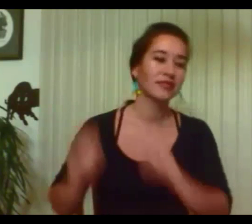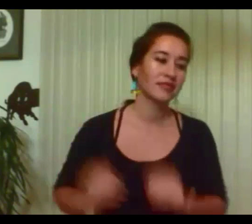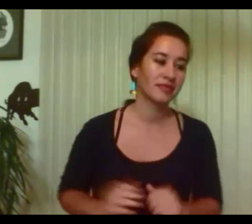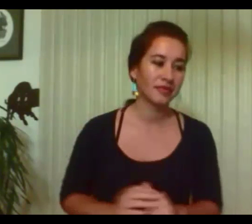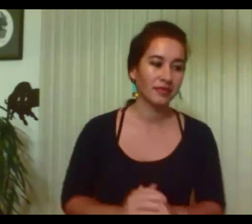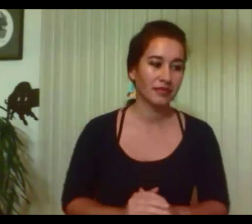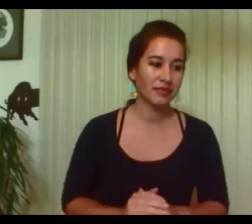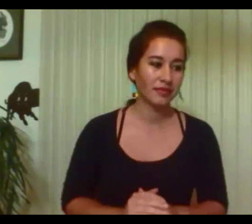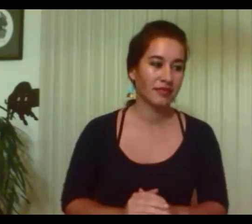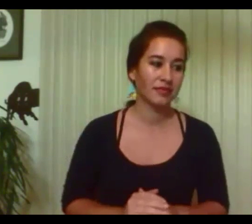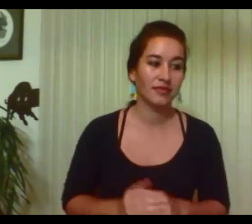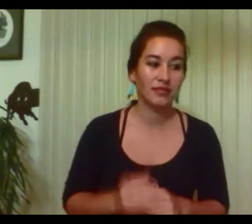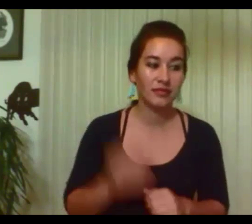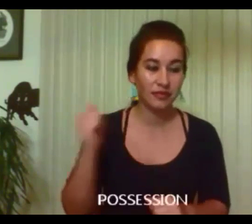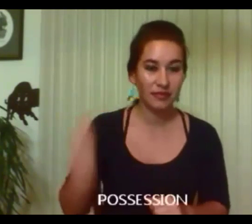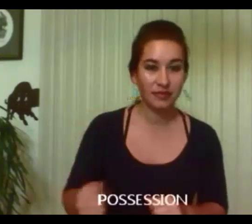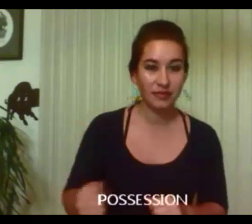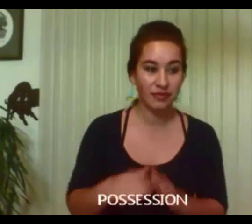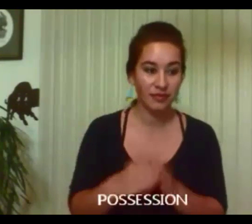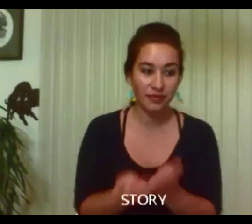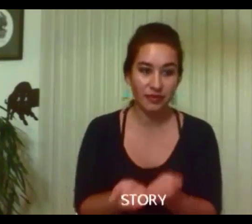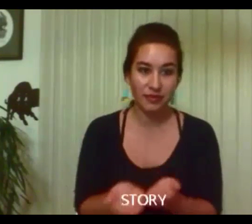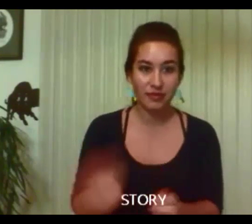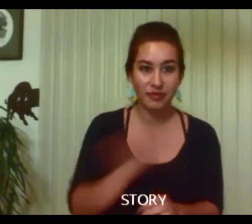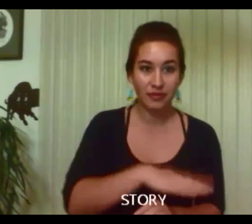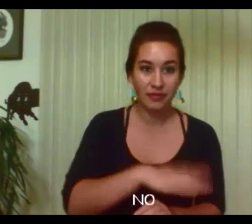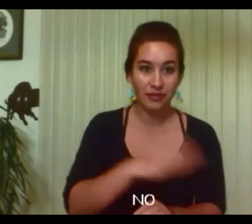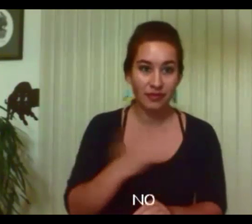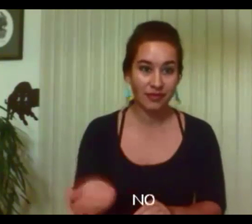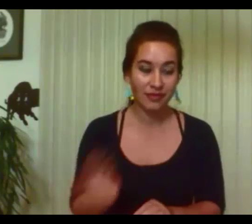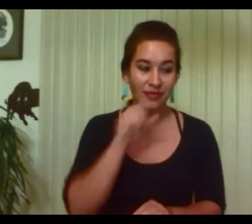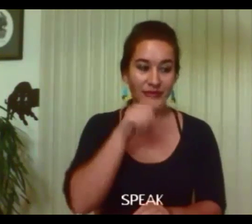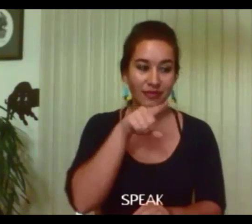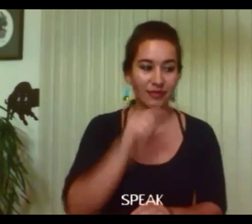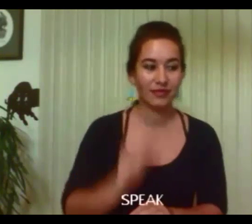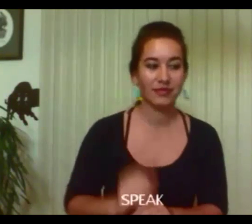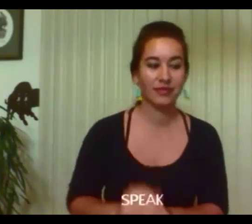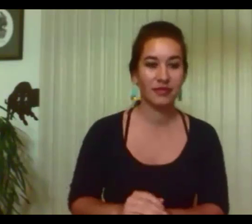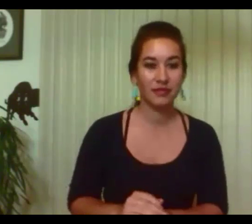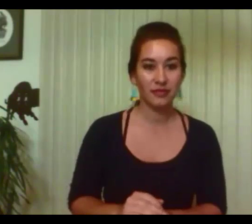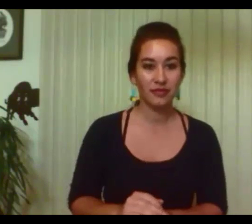He holds a secret that's been so hard to keep